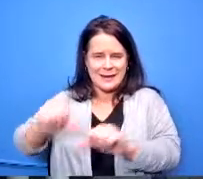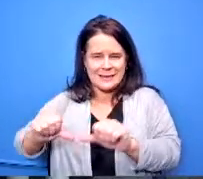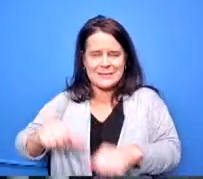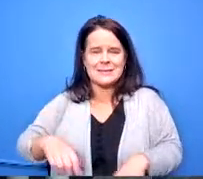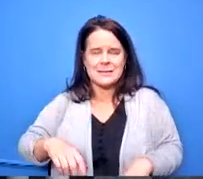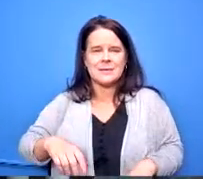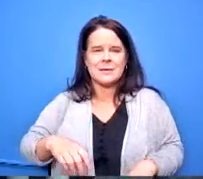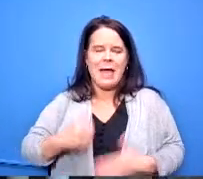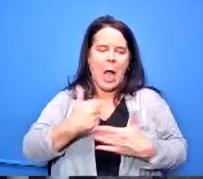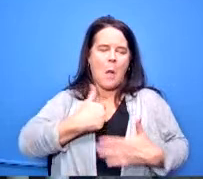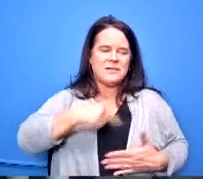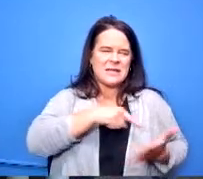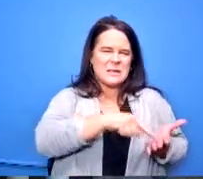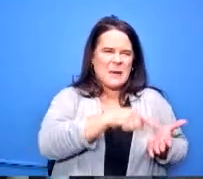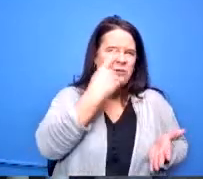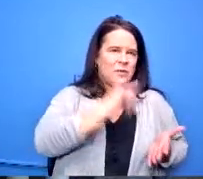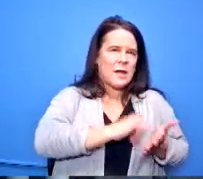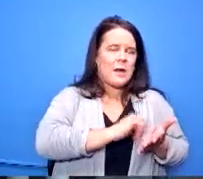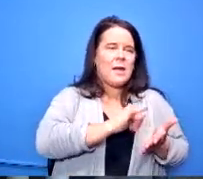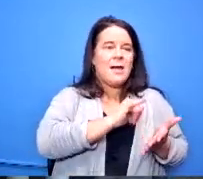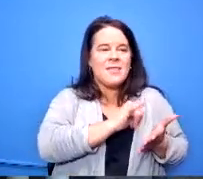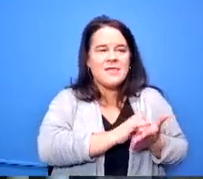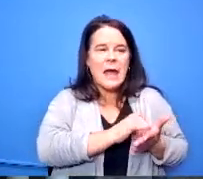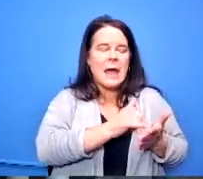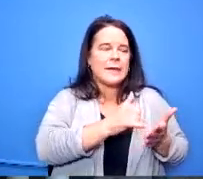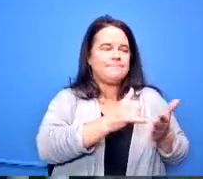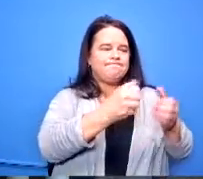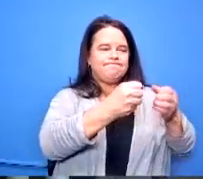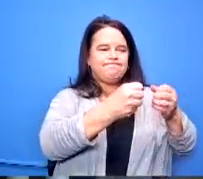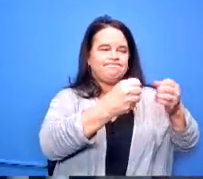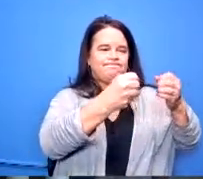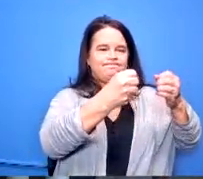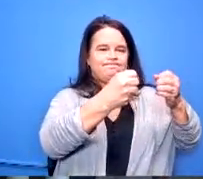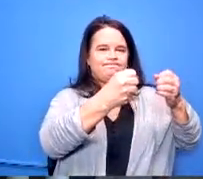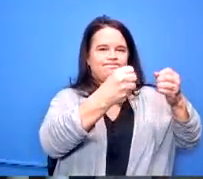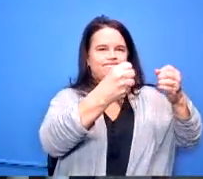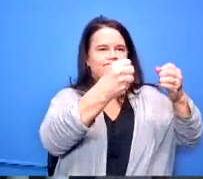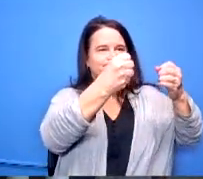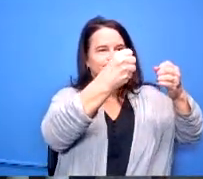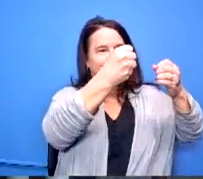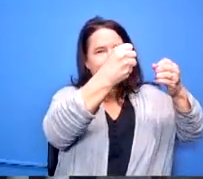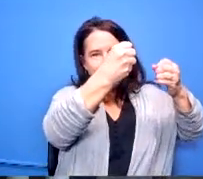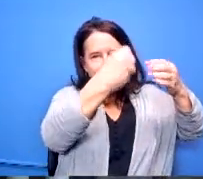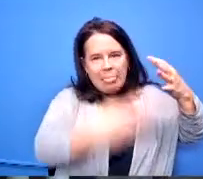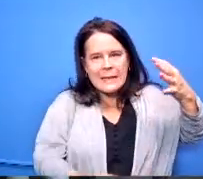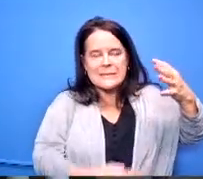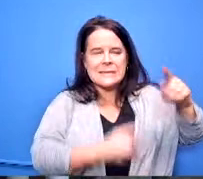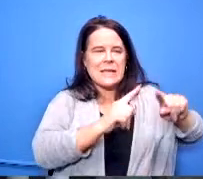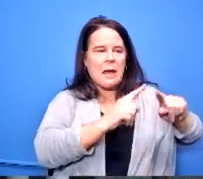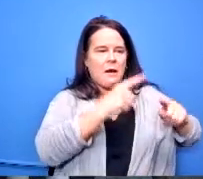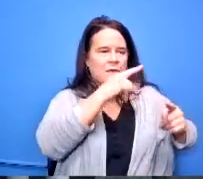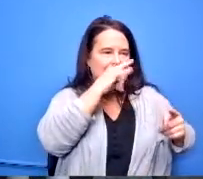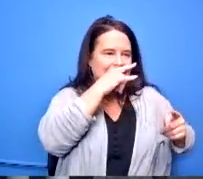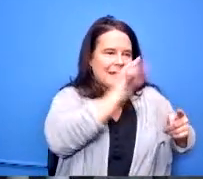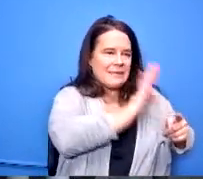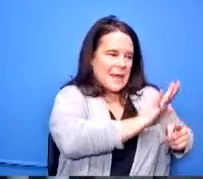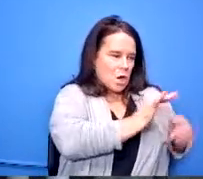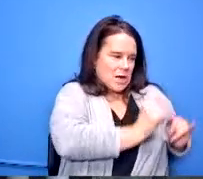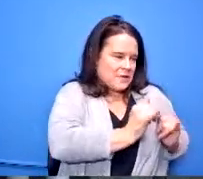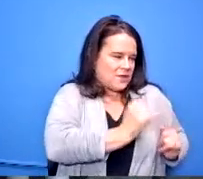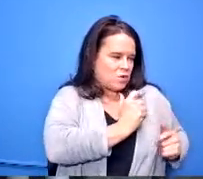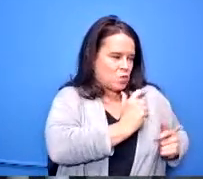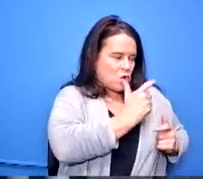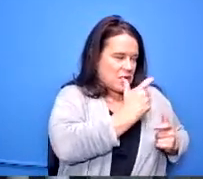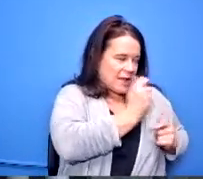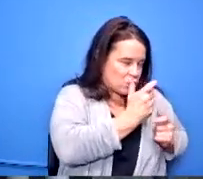generate interests of kids aptitudes you know that kind of information so when they get to their